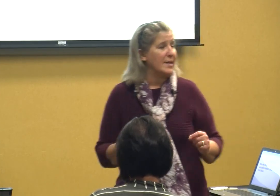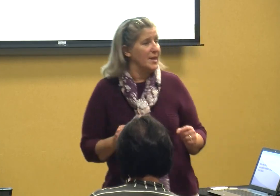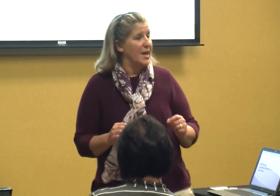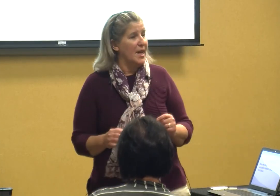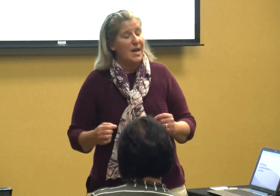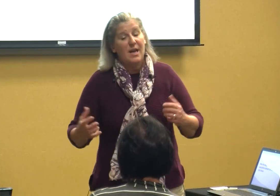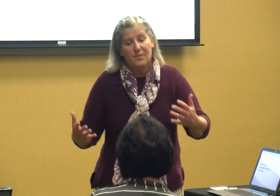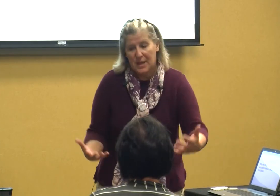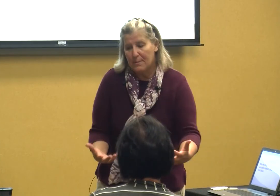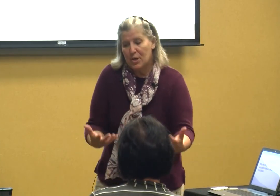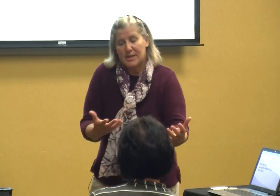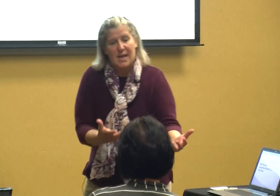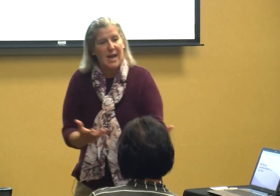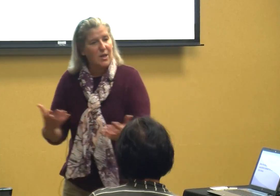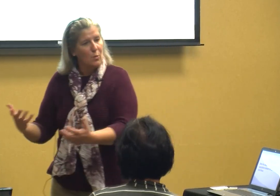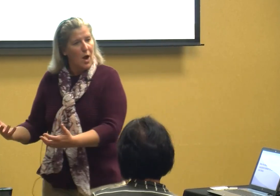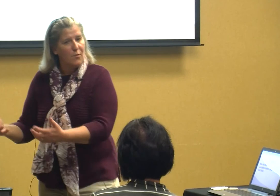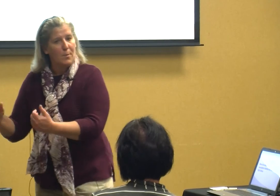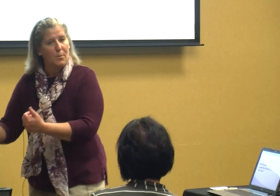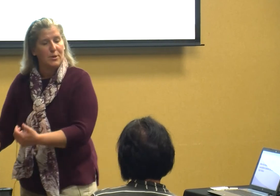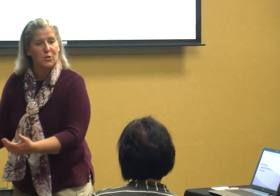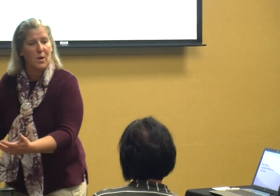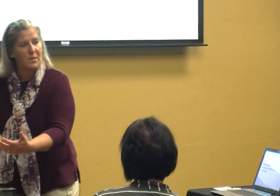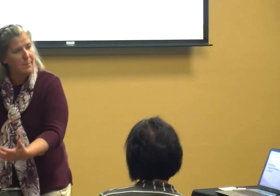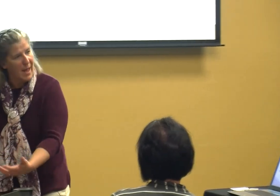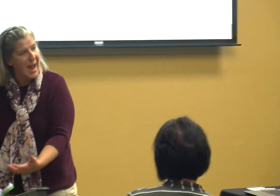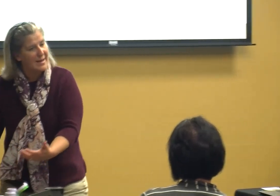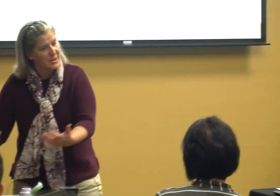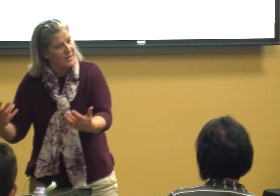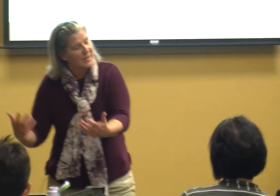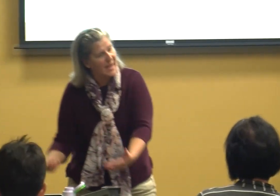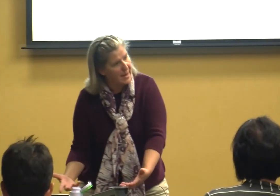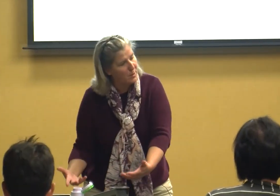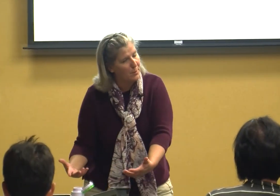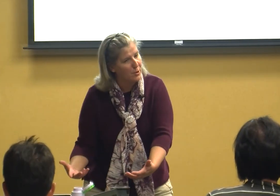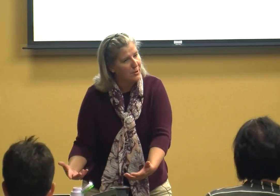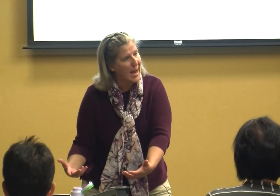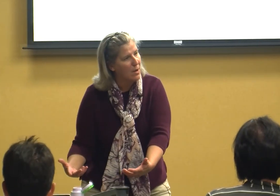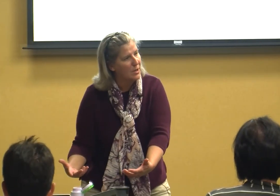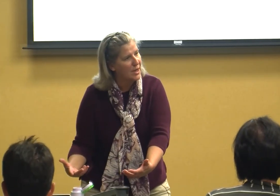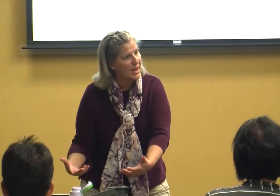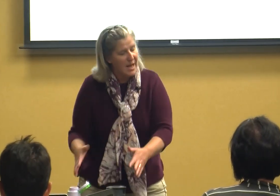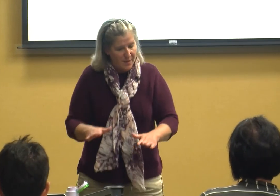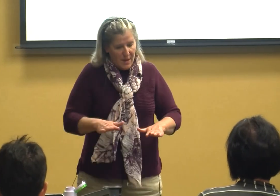then I'm going to take you over I'm going to put you on the mat and I'm going to put her down then